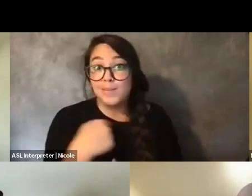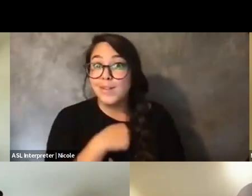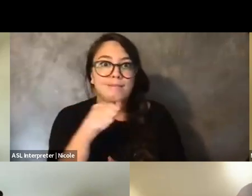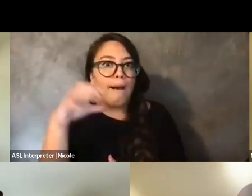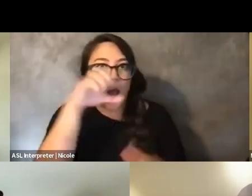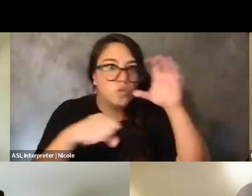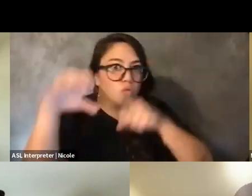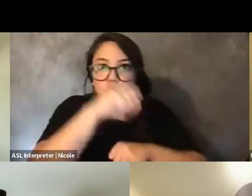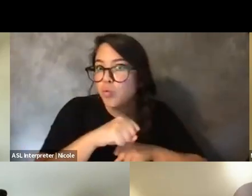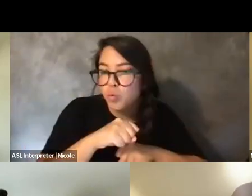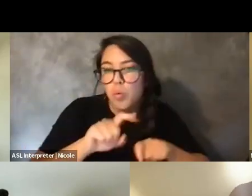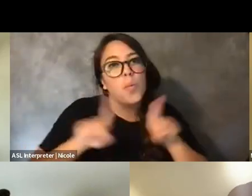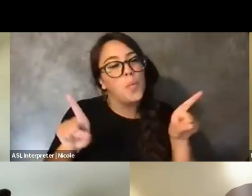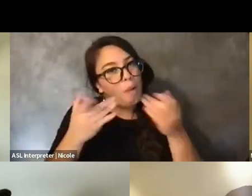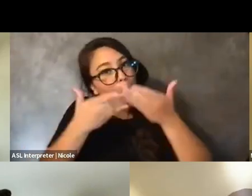to know the same thing differently.